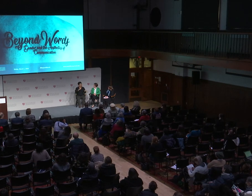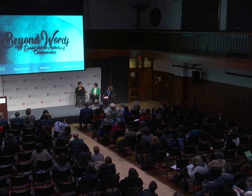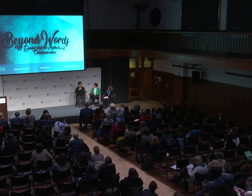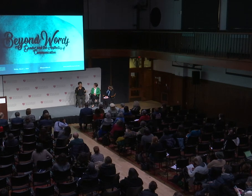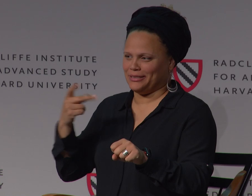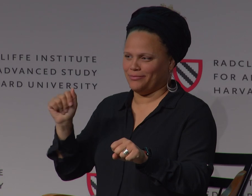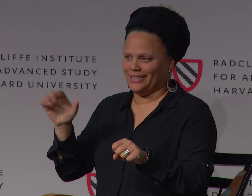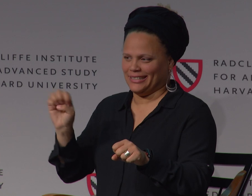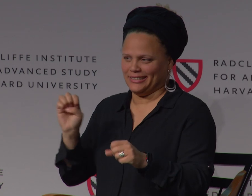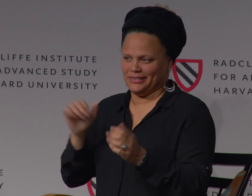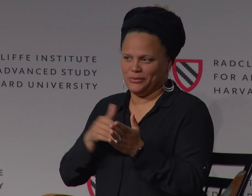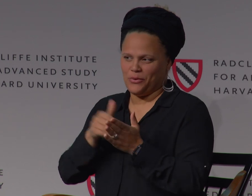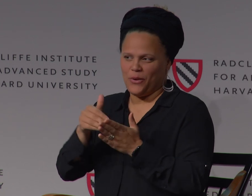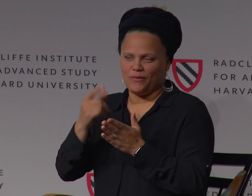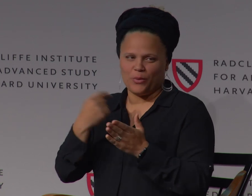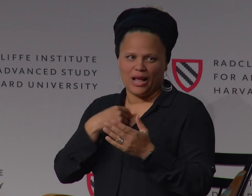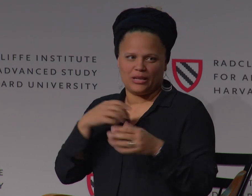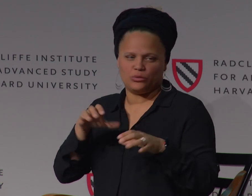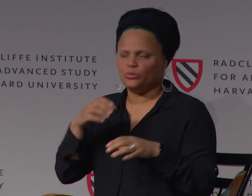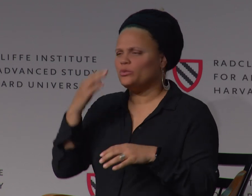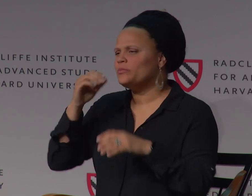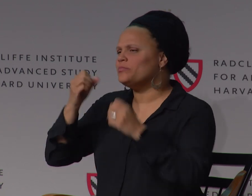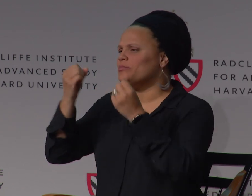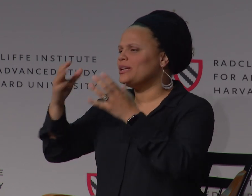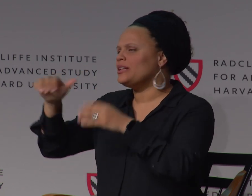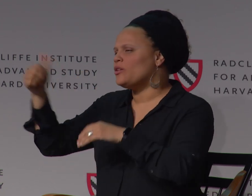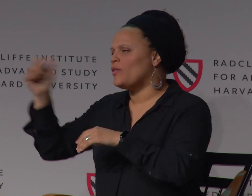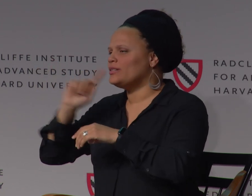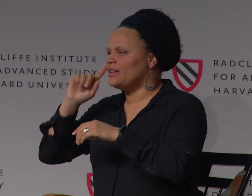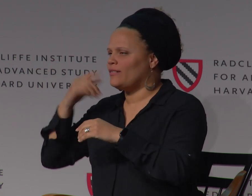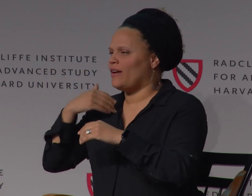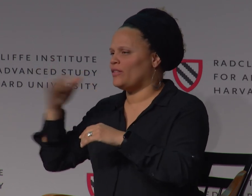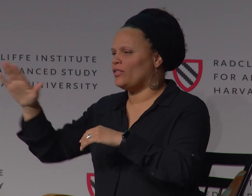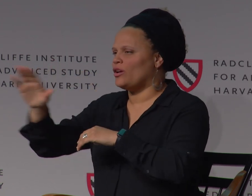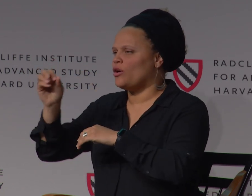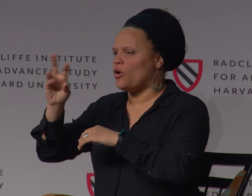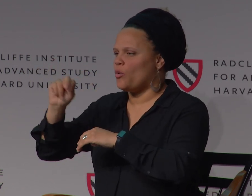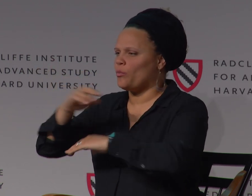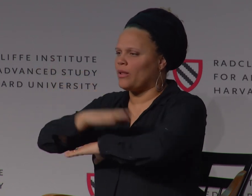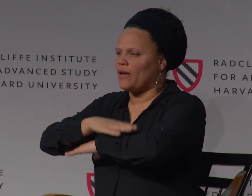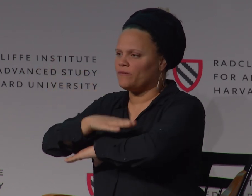Well, in my work as an artist, my space, my pallet is the stage.